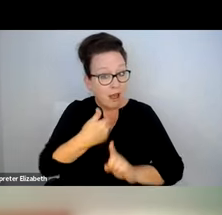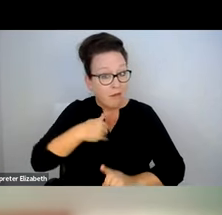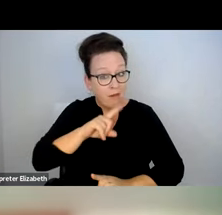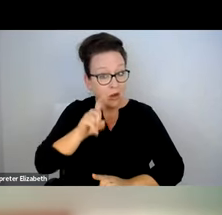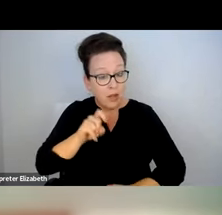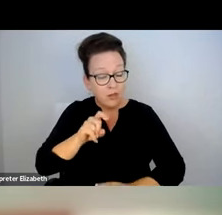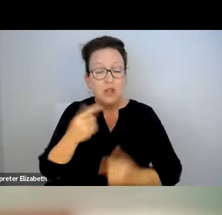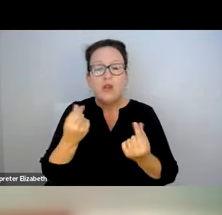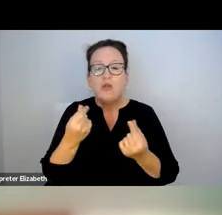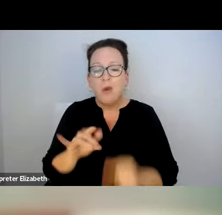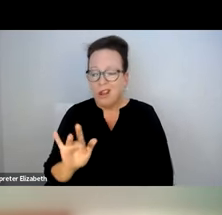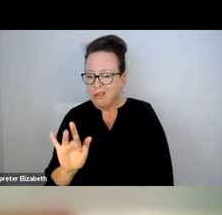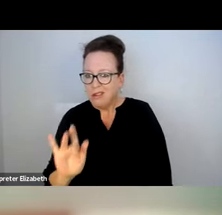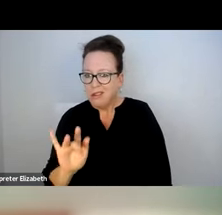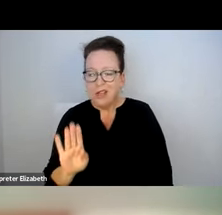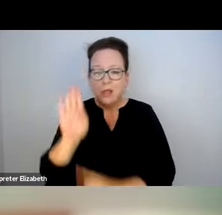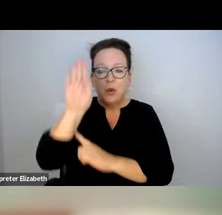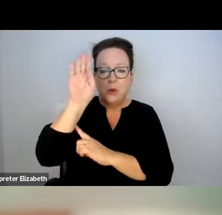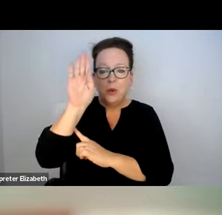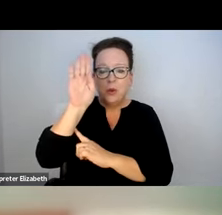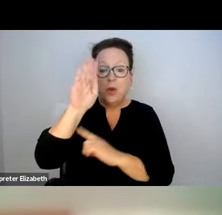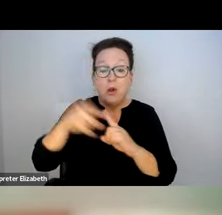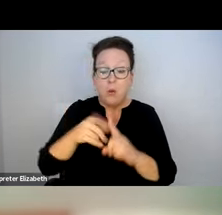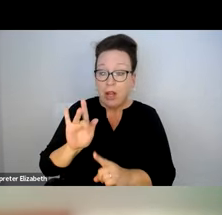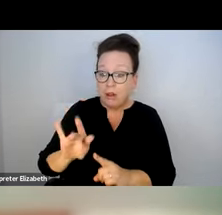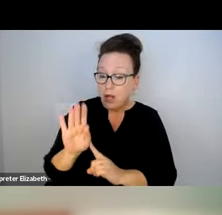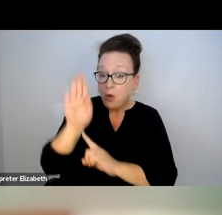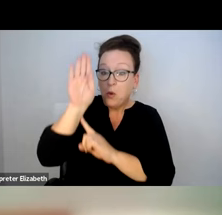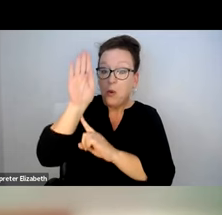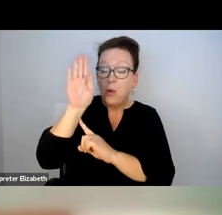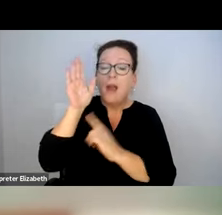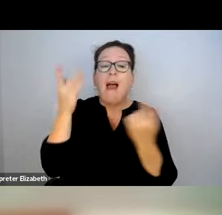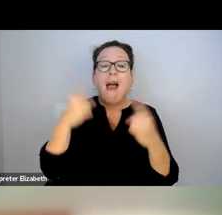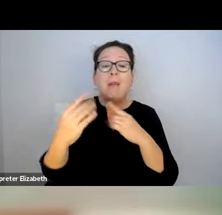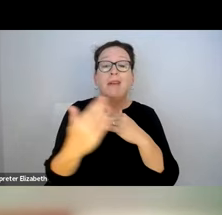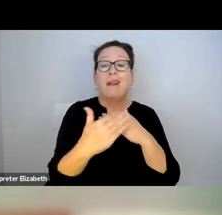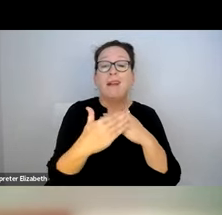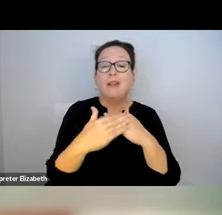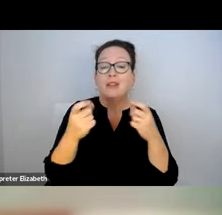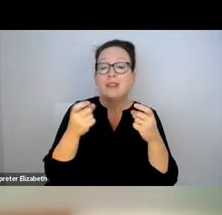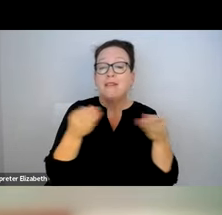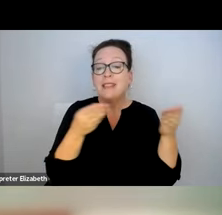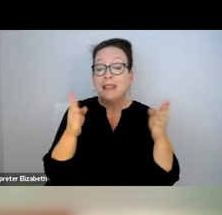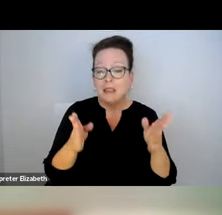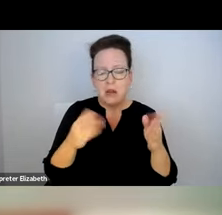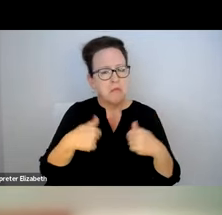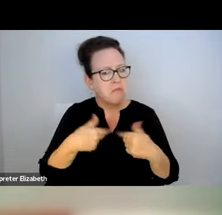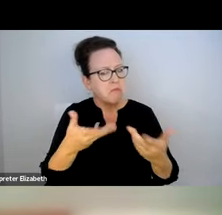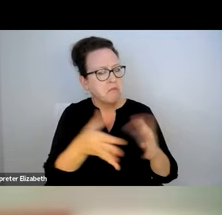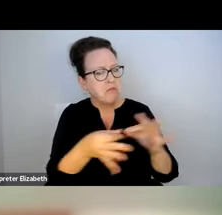QUESTION AND DISCUSSION PERIOD. TO INDICATE YOU HAVE A QUESTION, PLEASE USE THE ZOOM'S RAISE HAND FEATURE. WHEN YOU RAISE YOUR HAND, IT